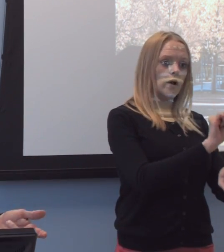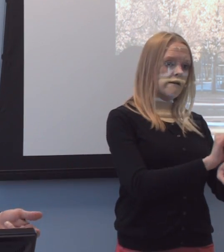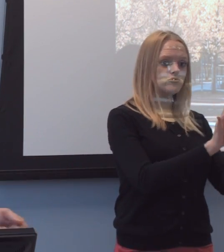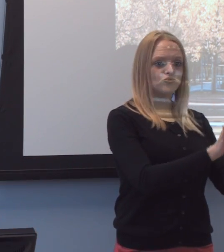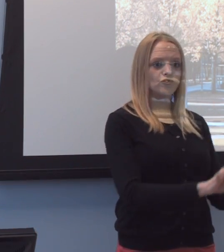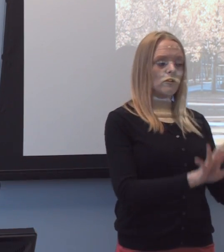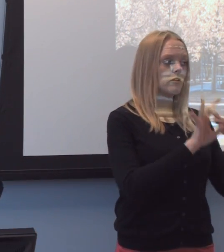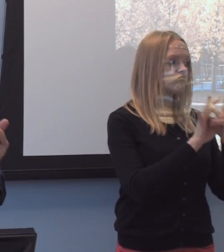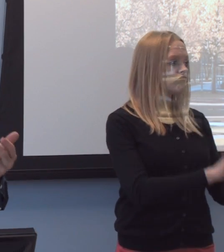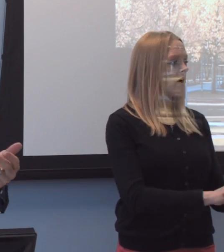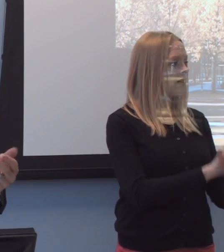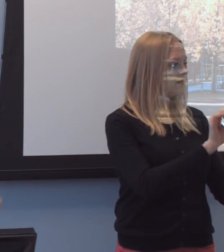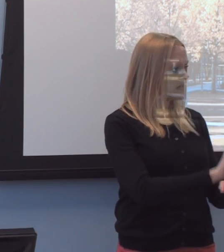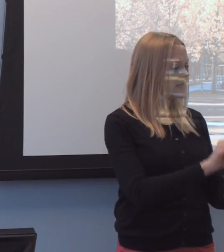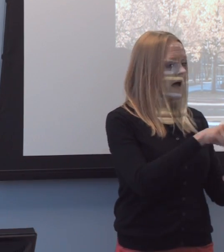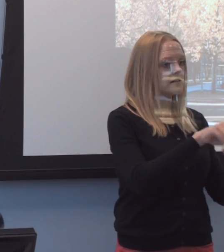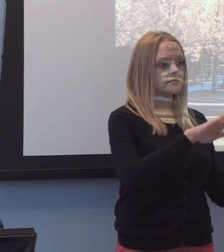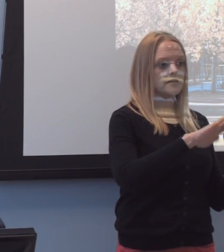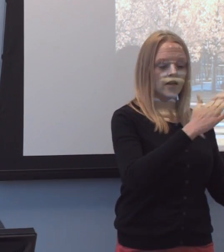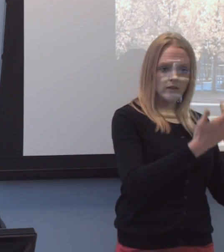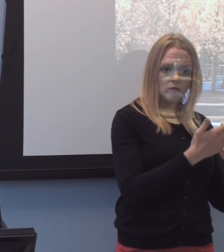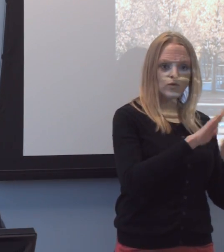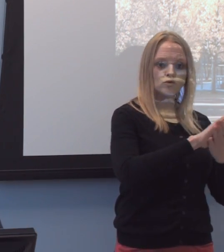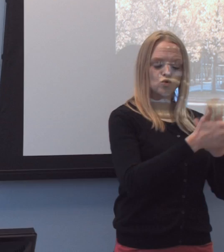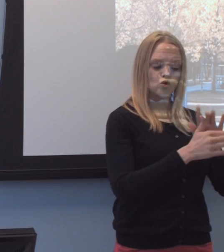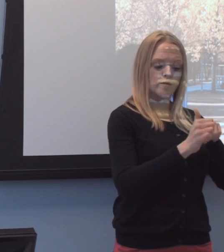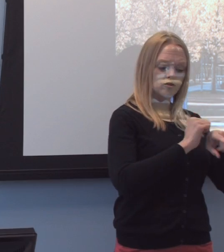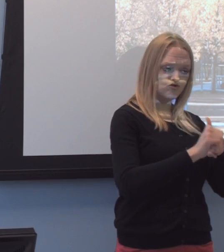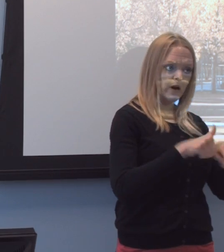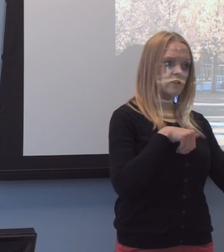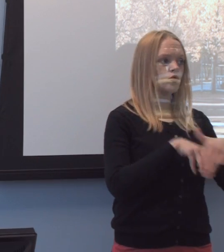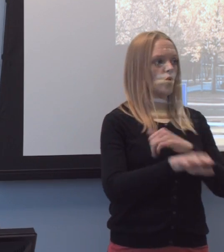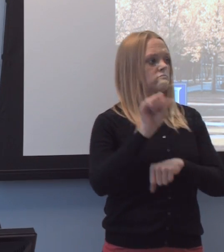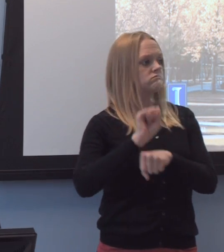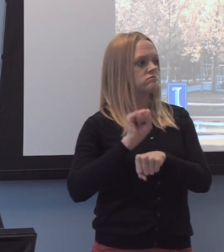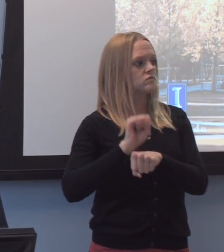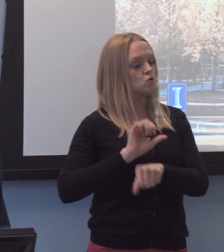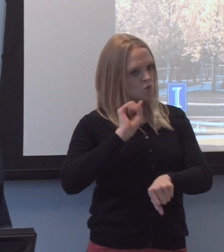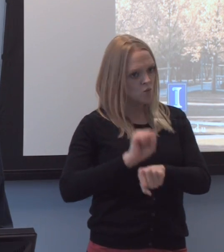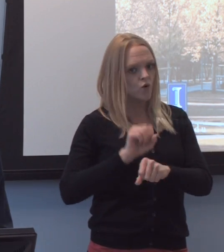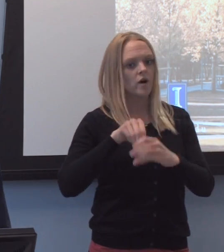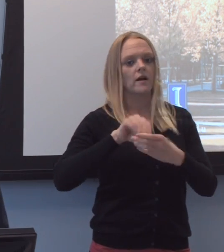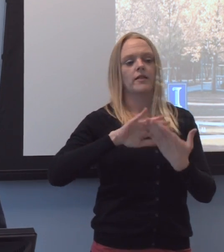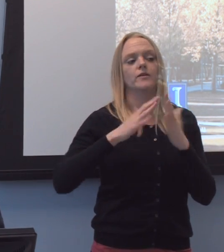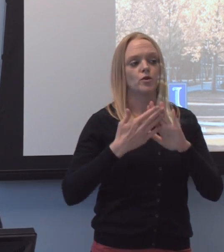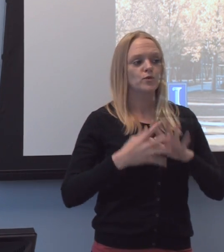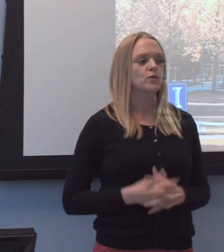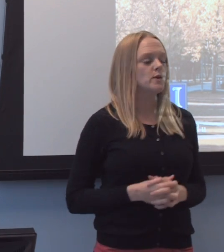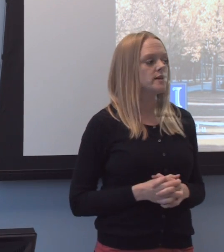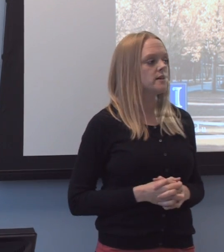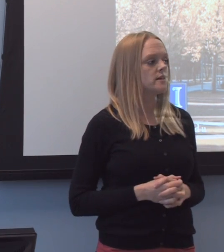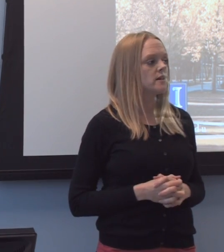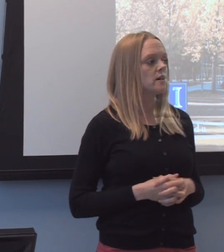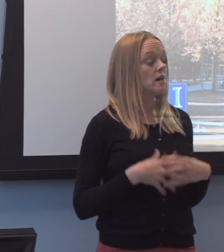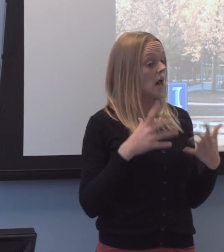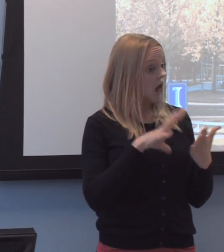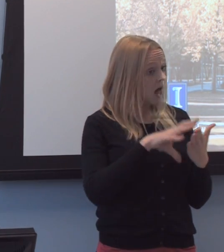in the community, to be, uh-uh, trained to go into employment, work in the community. And what I learned very quickly in that position